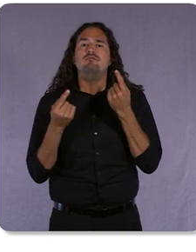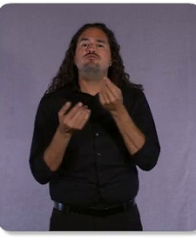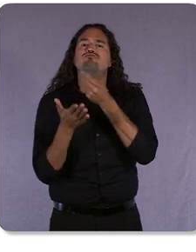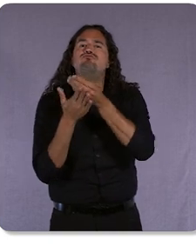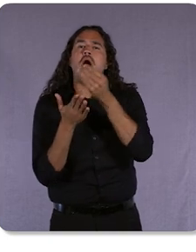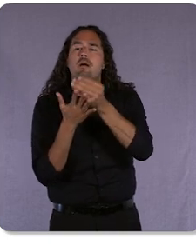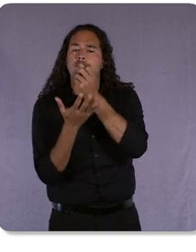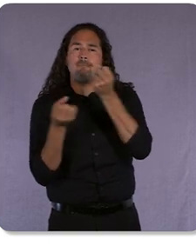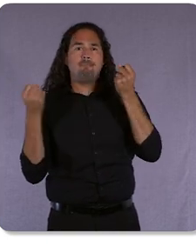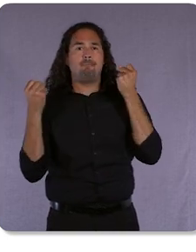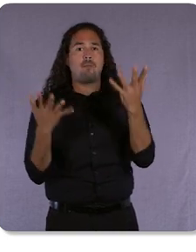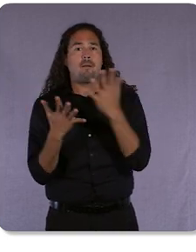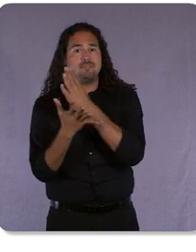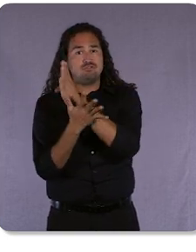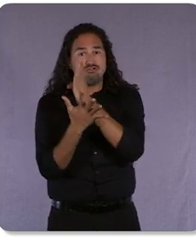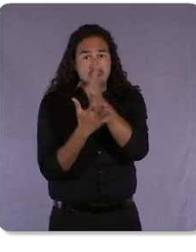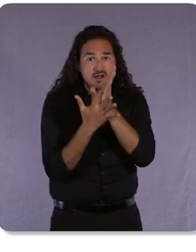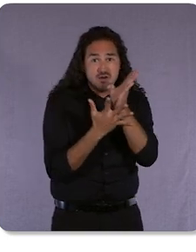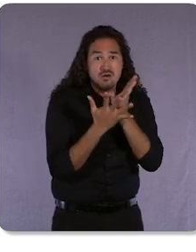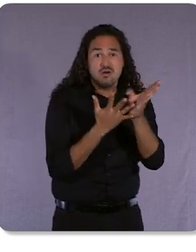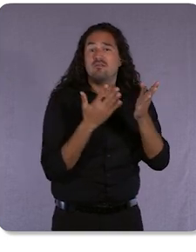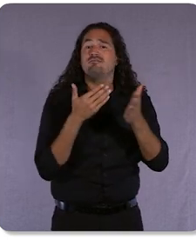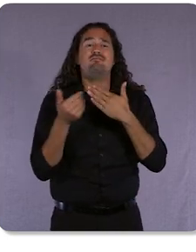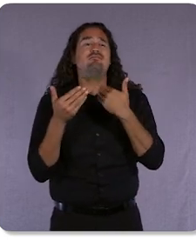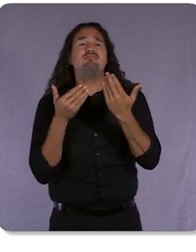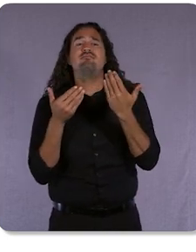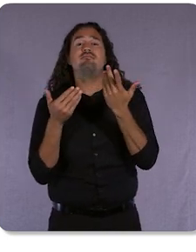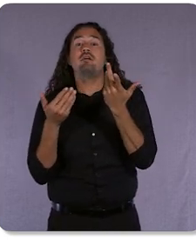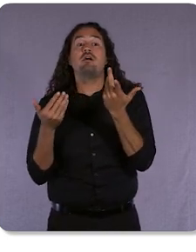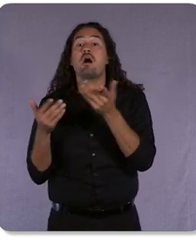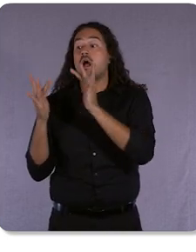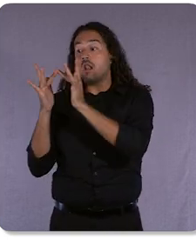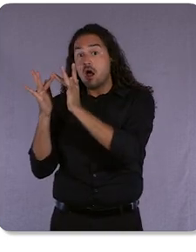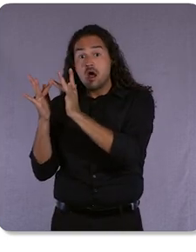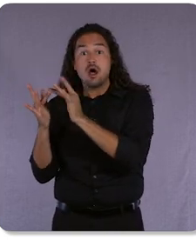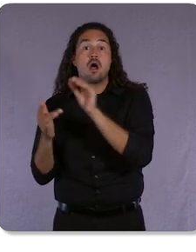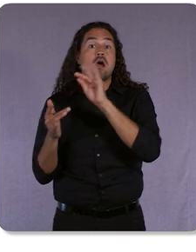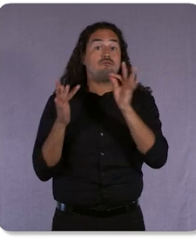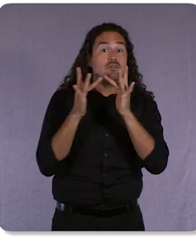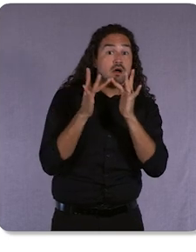it's convenient, whether they’re online or off, in store or curbside, and with easier returns if